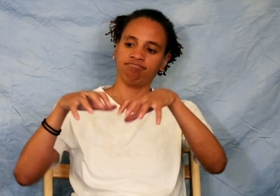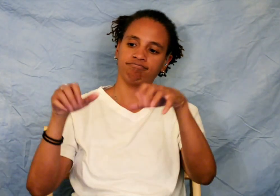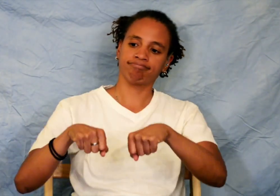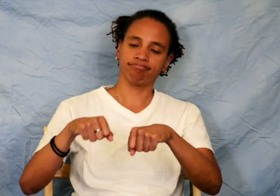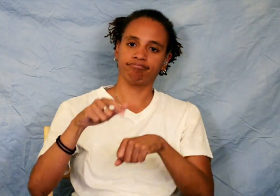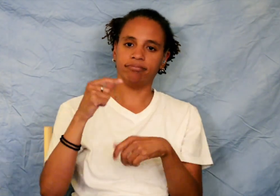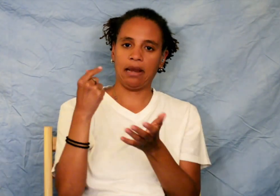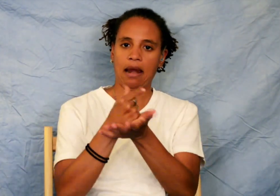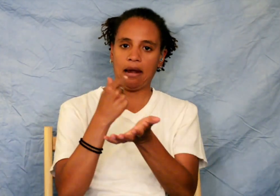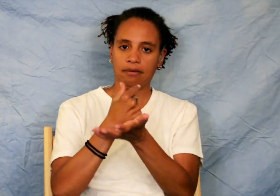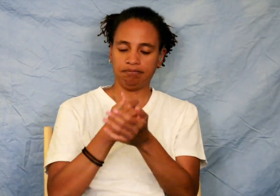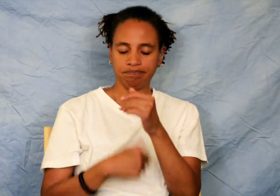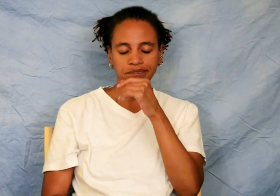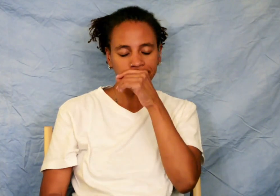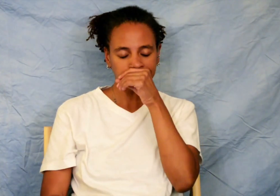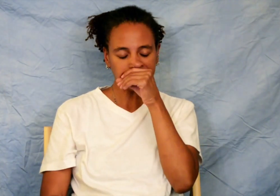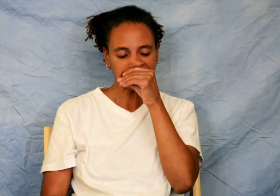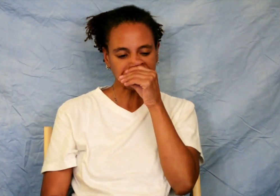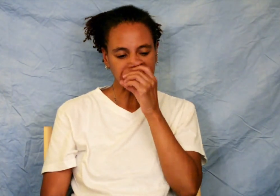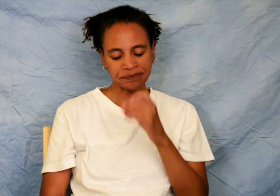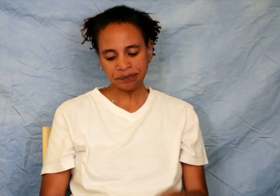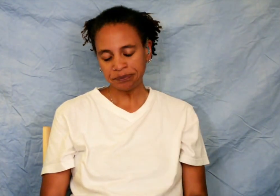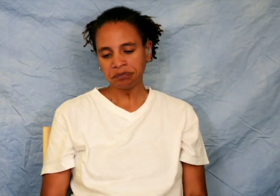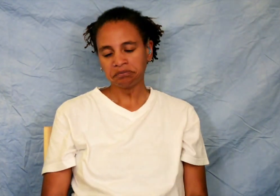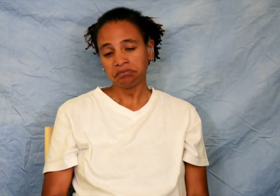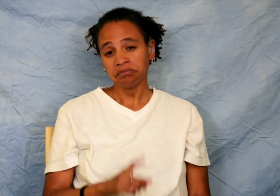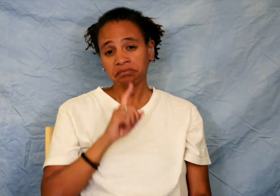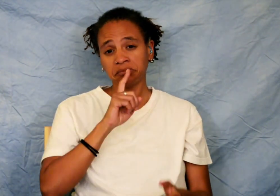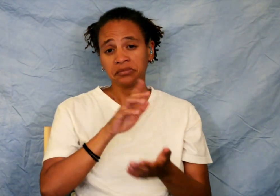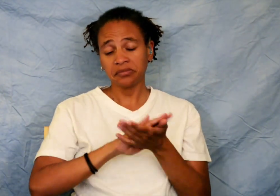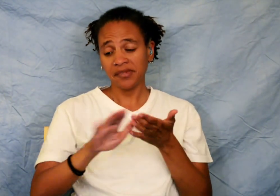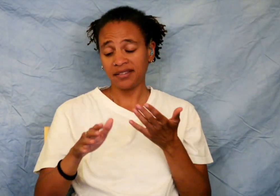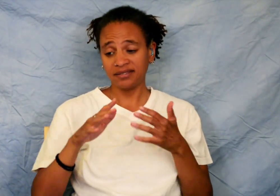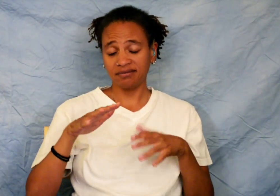Ghana. The monument is really nice and the area is large.